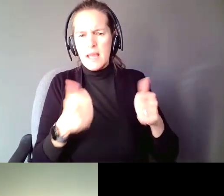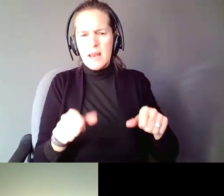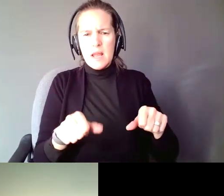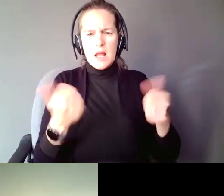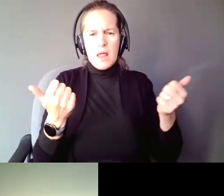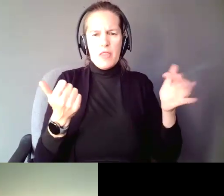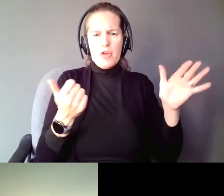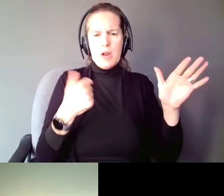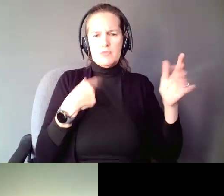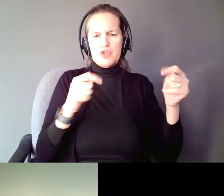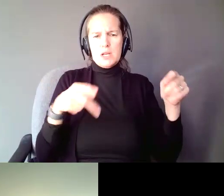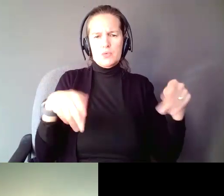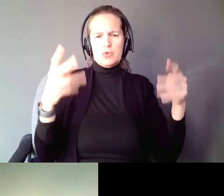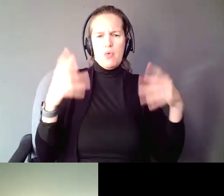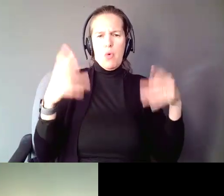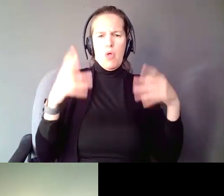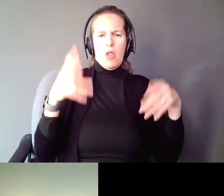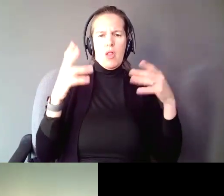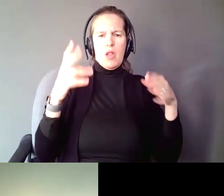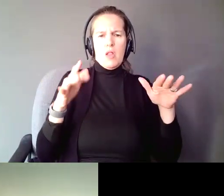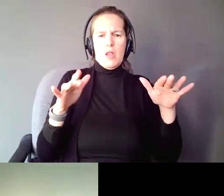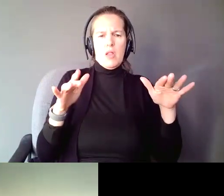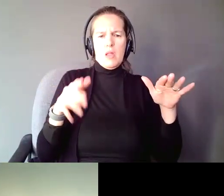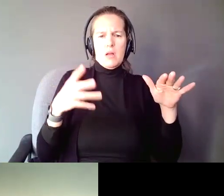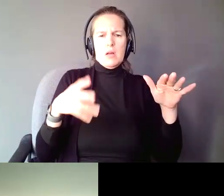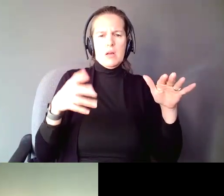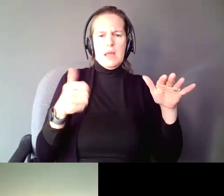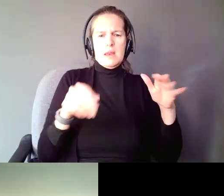to scroll and see if there are any other questions. I don't see any.